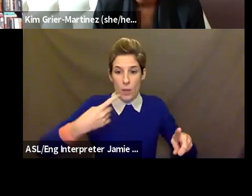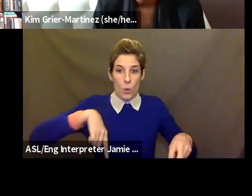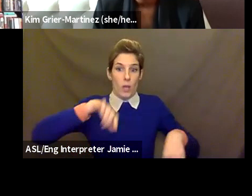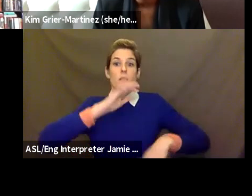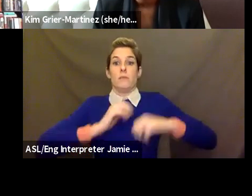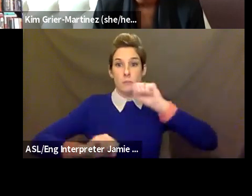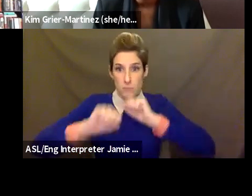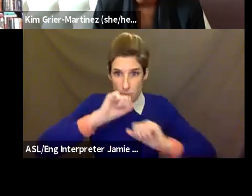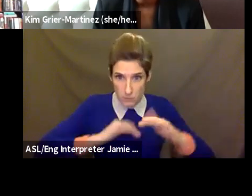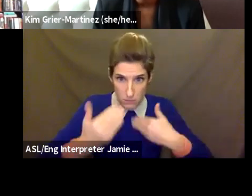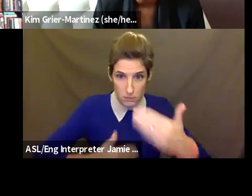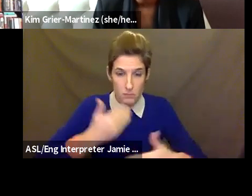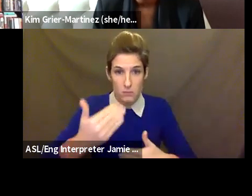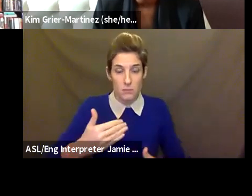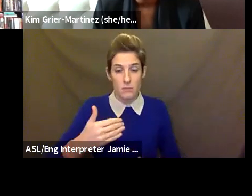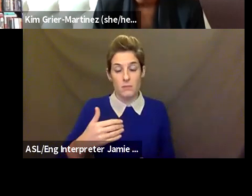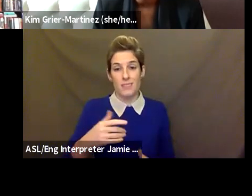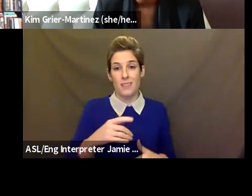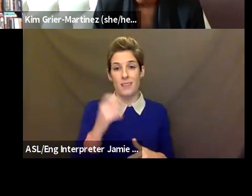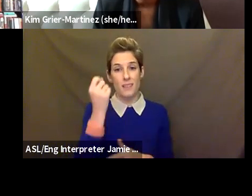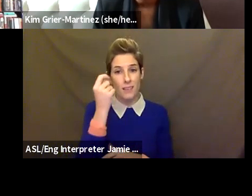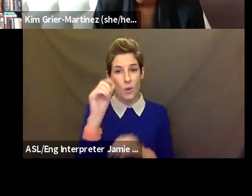different budgets, but I could assure that most of us didn't